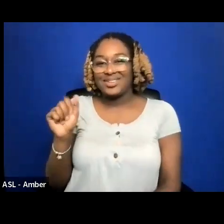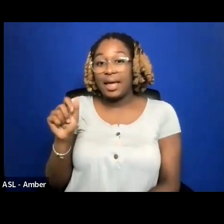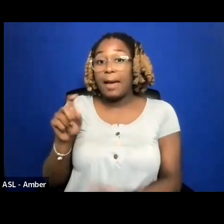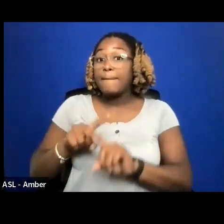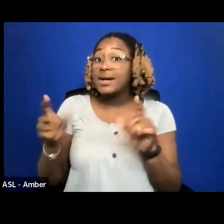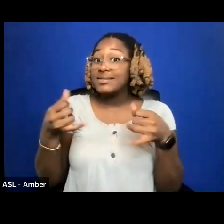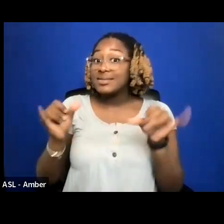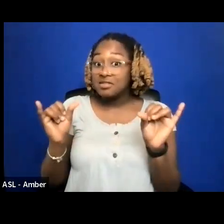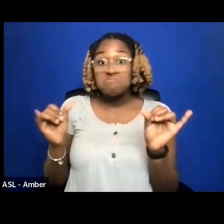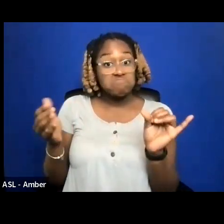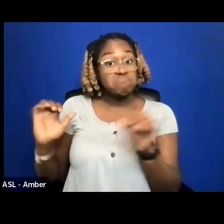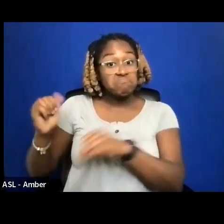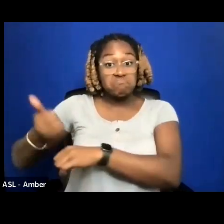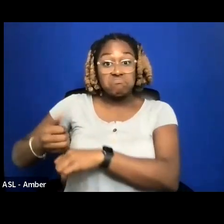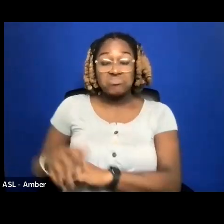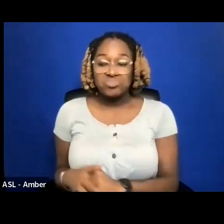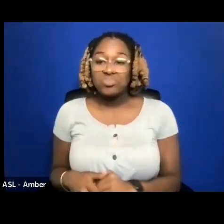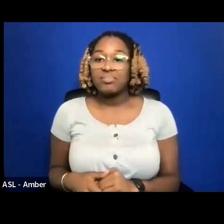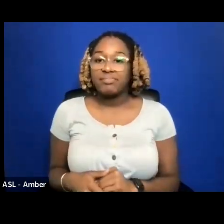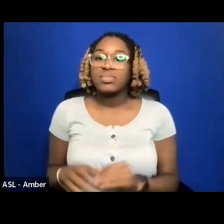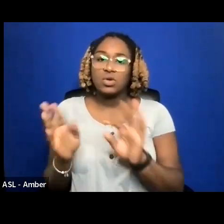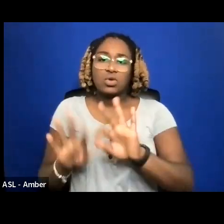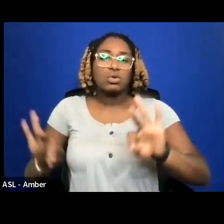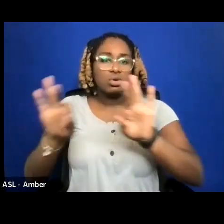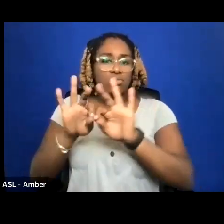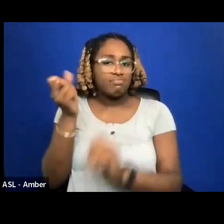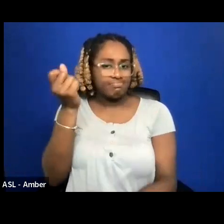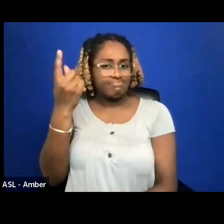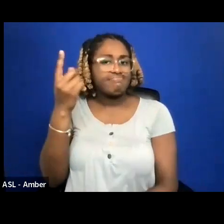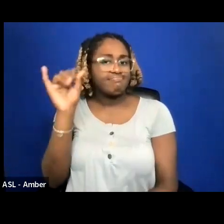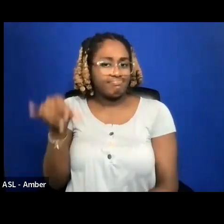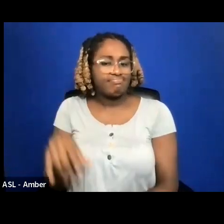EXIST. IT'S IMPORTANT TO UNDERSTAND THAT.